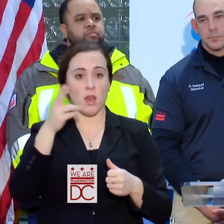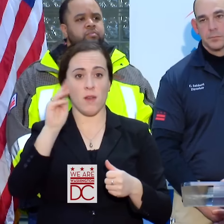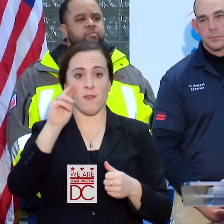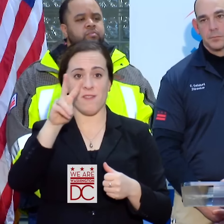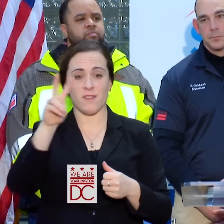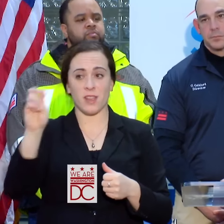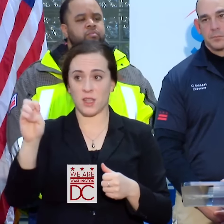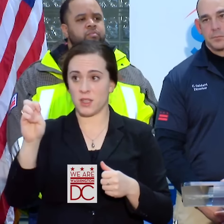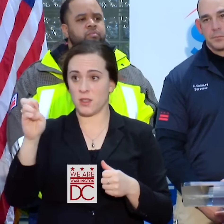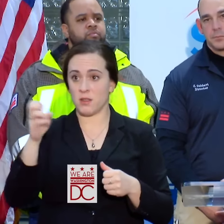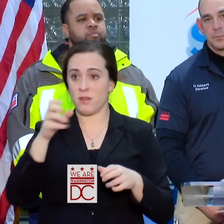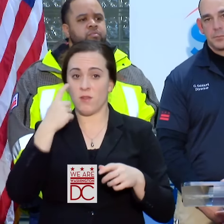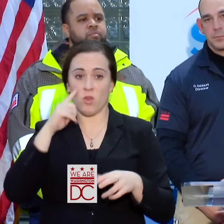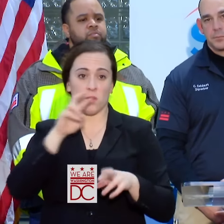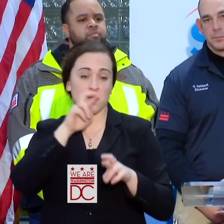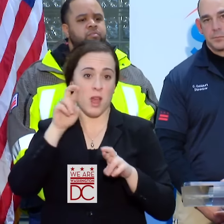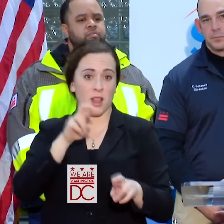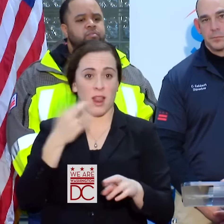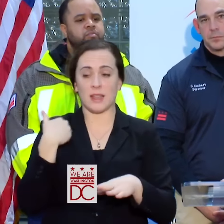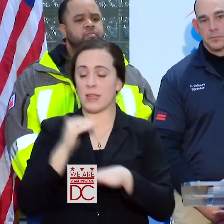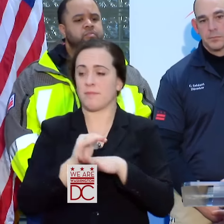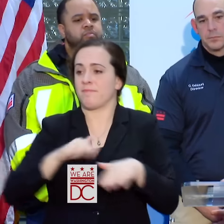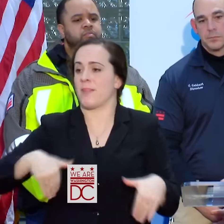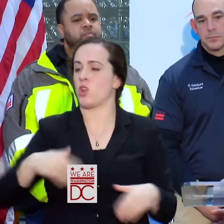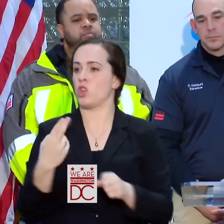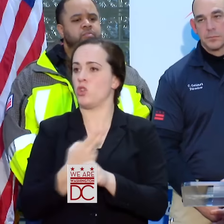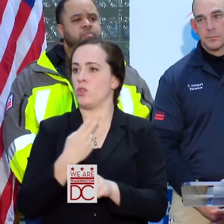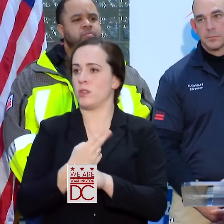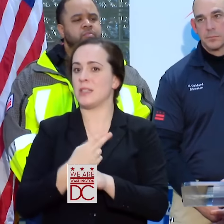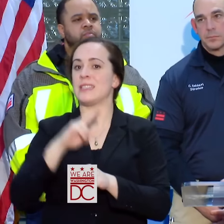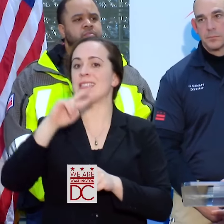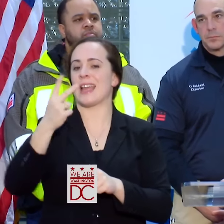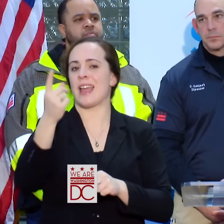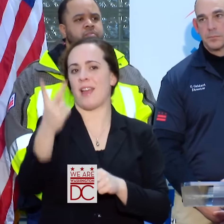I THINK THE SECOND PART OF THE STORM WE WILL HAVE TO RELY ON THEM A LITTLE BIT MORE.